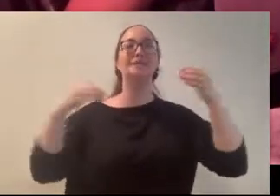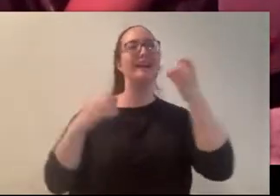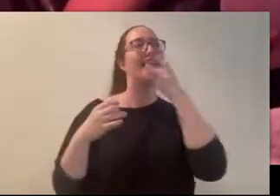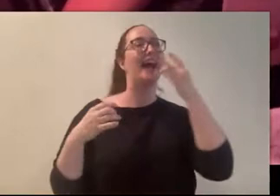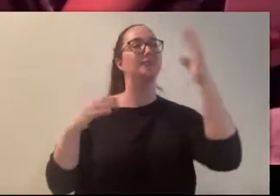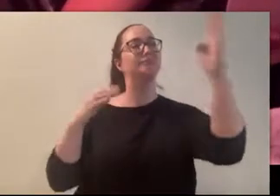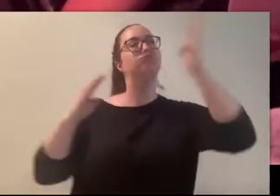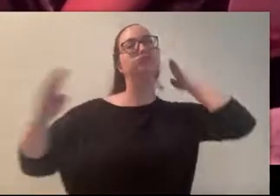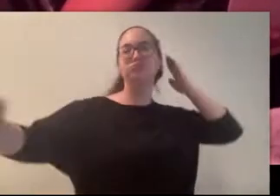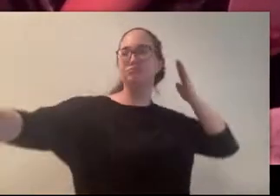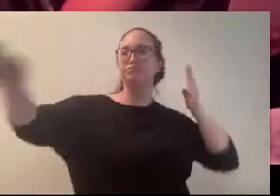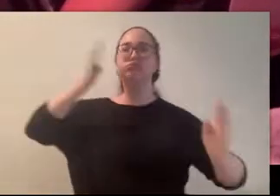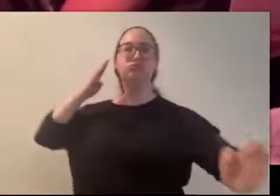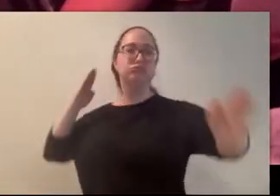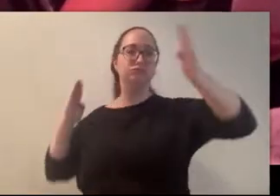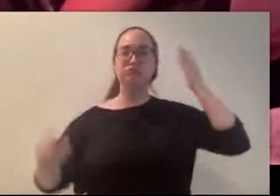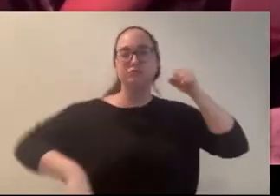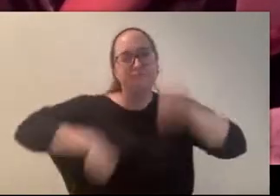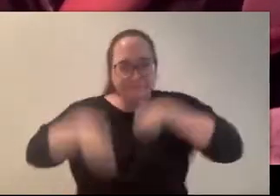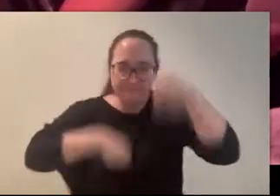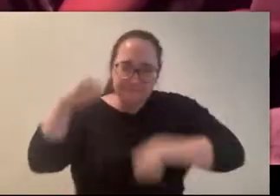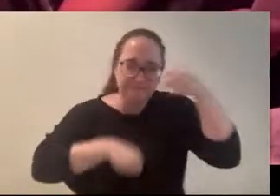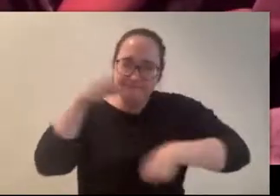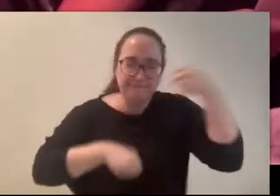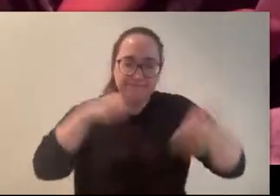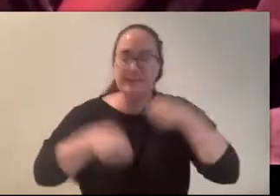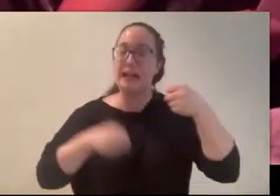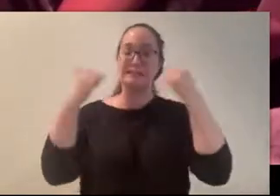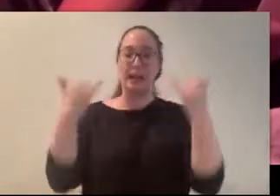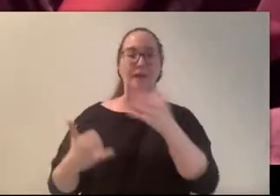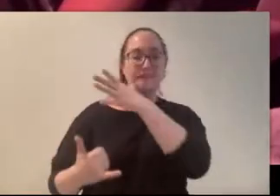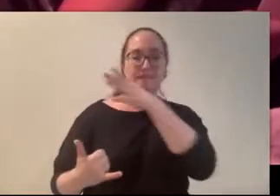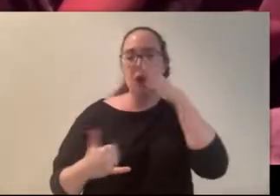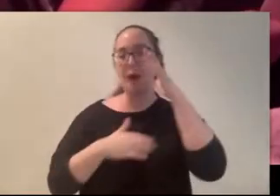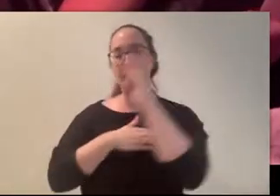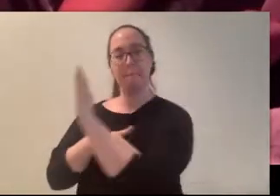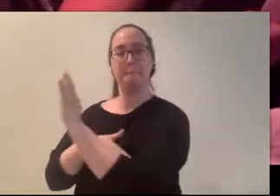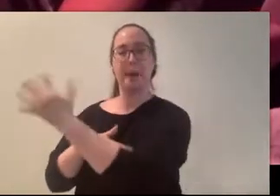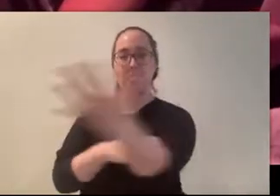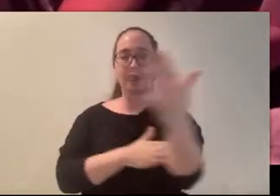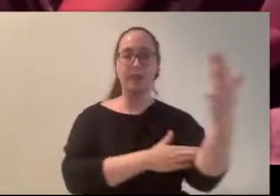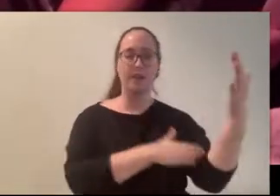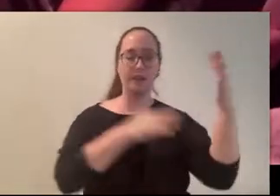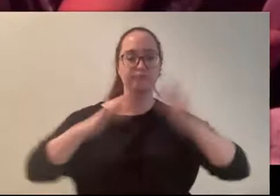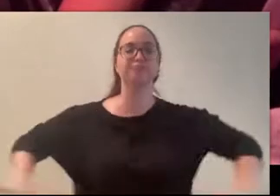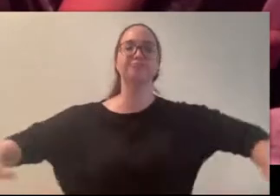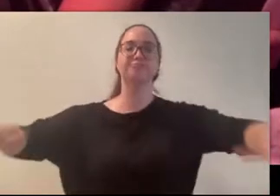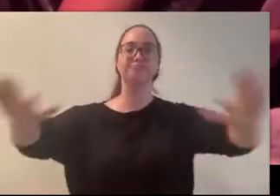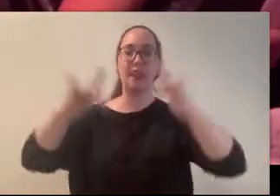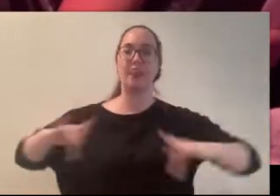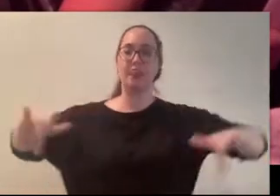swallowed up the world around us. With only moonlight to guide us, we wove our way across town